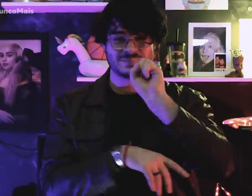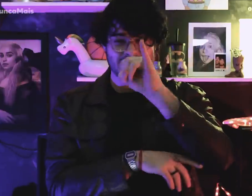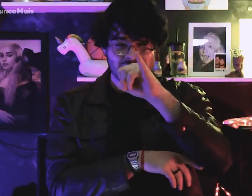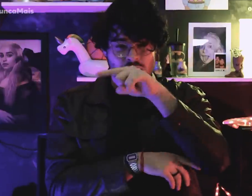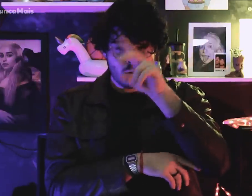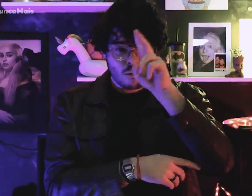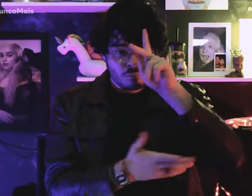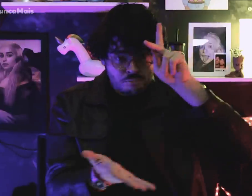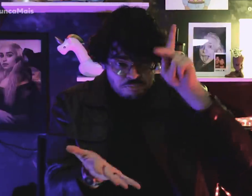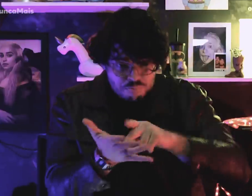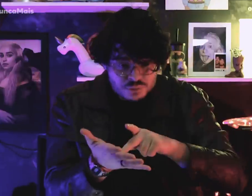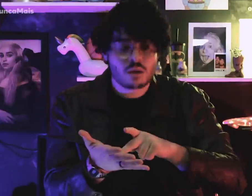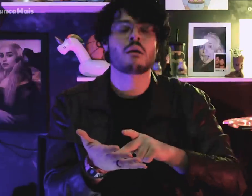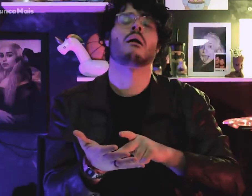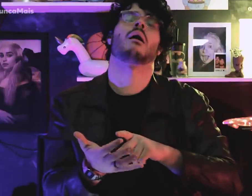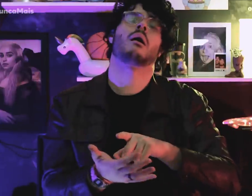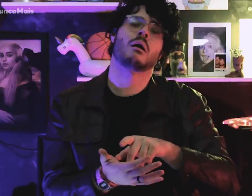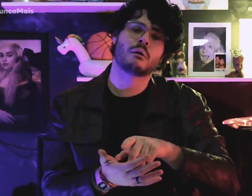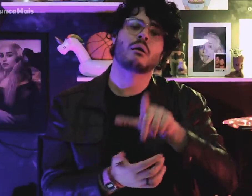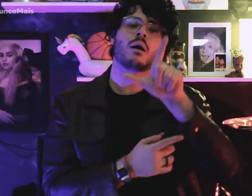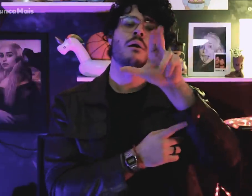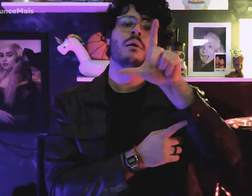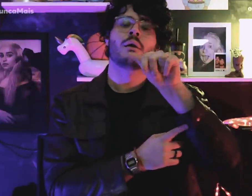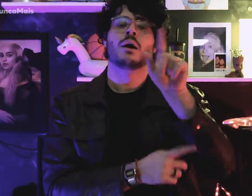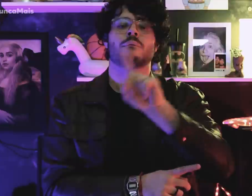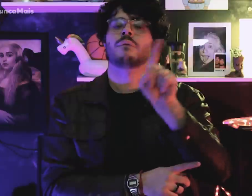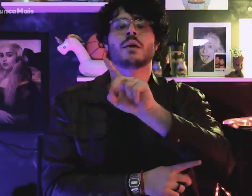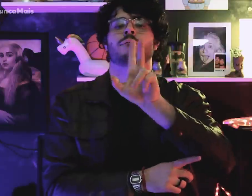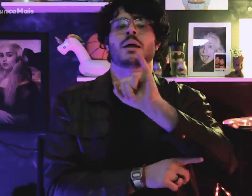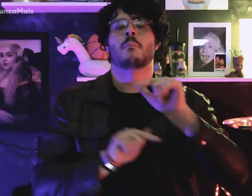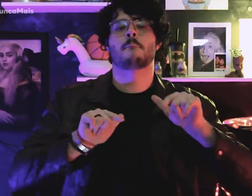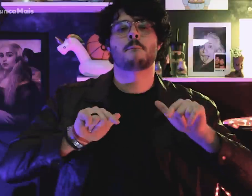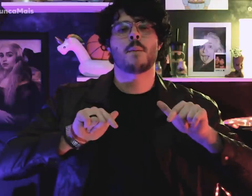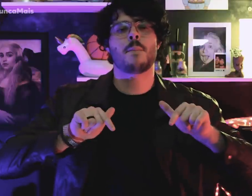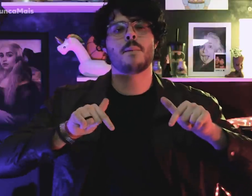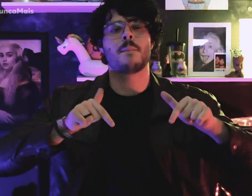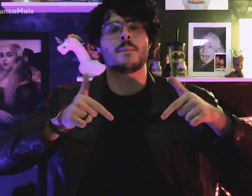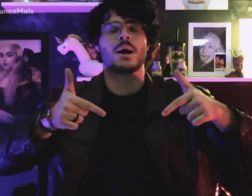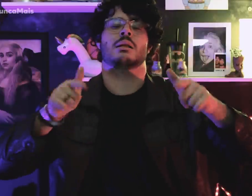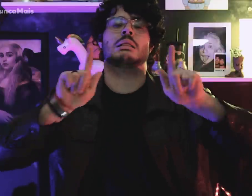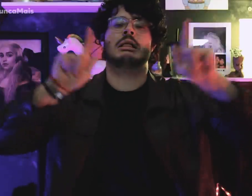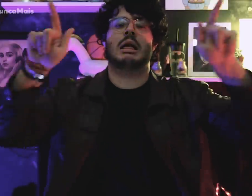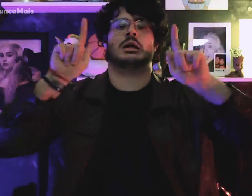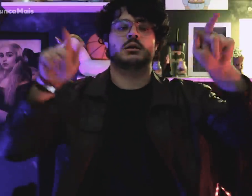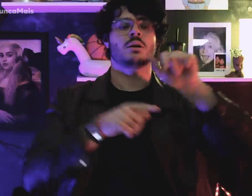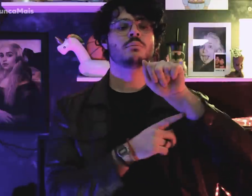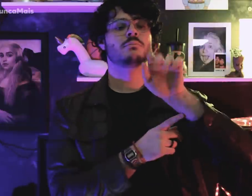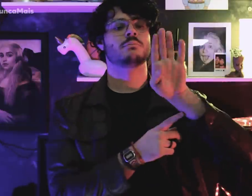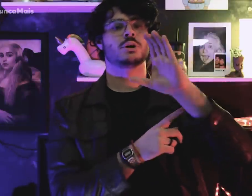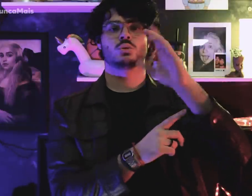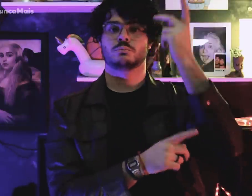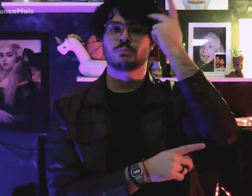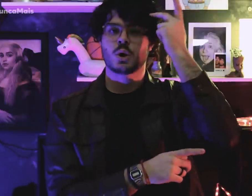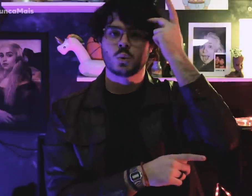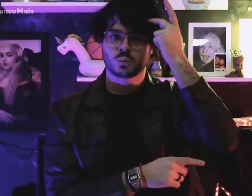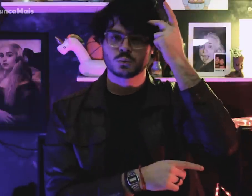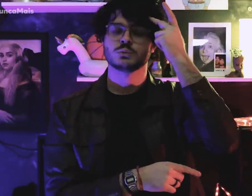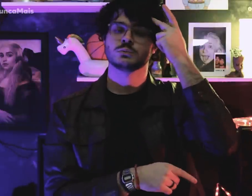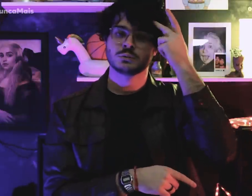If the story were true, he couldn't continue as leader of the ABC Paulista strike,